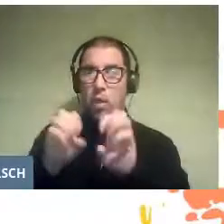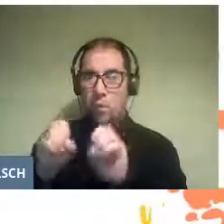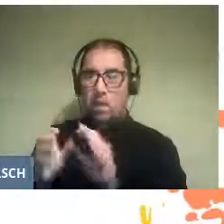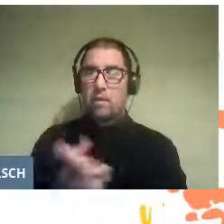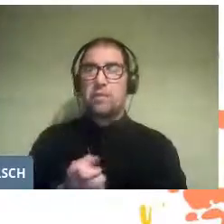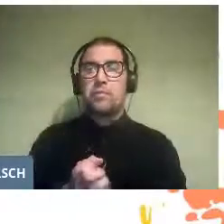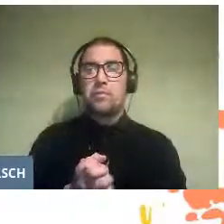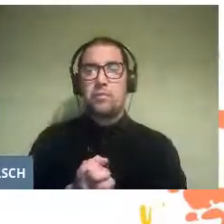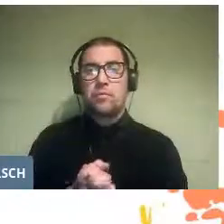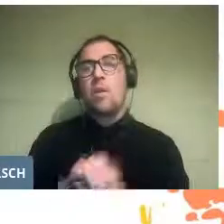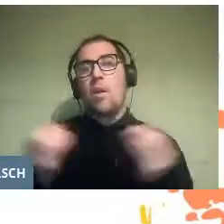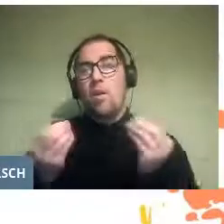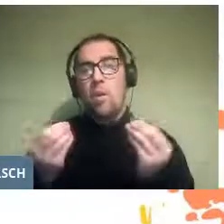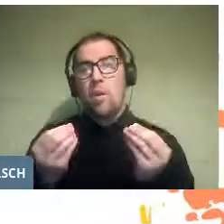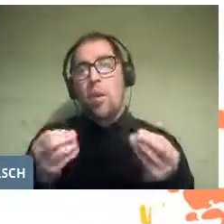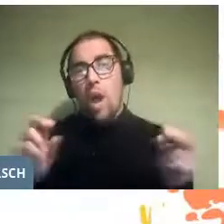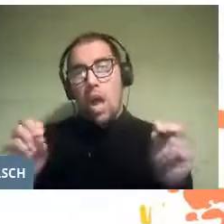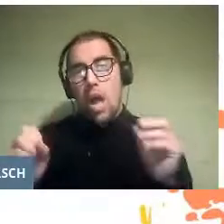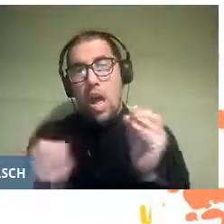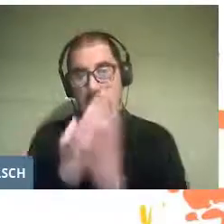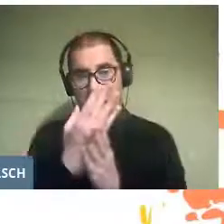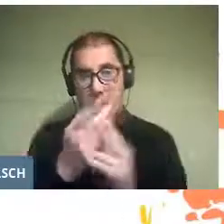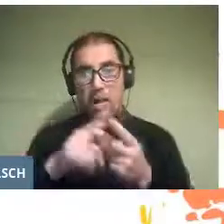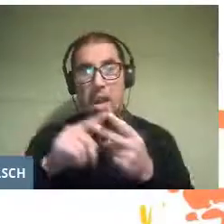in a creative and innovative way.